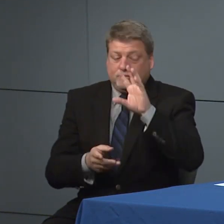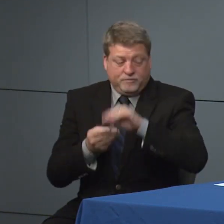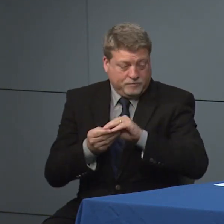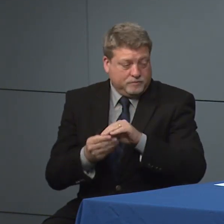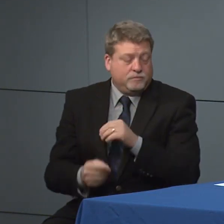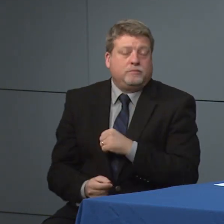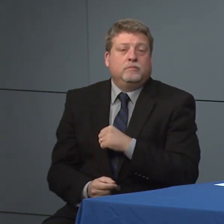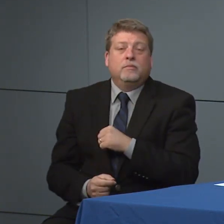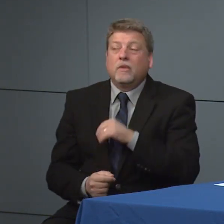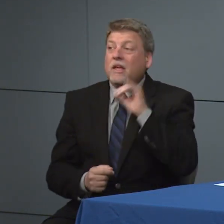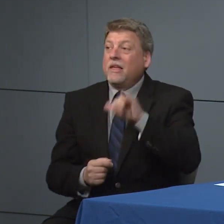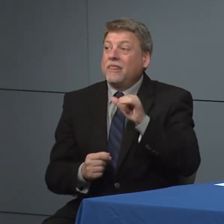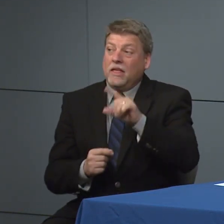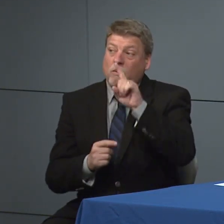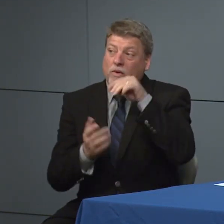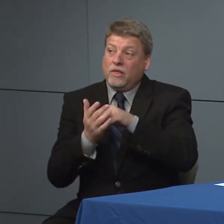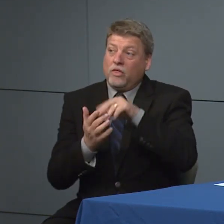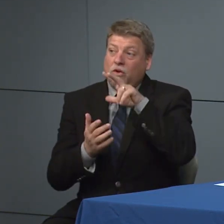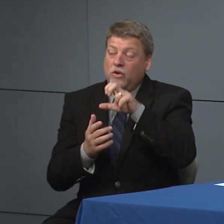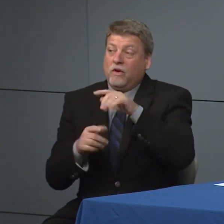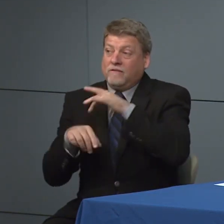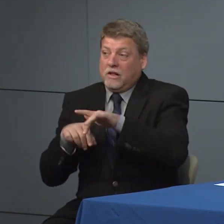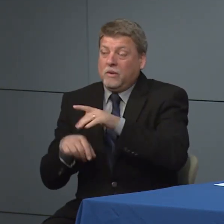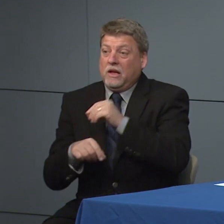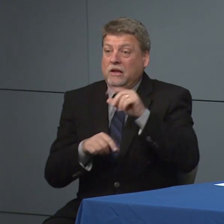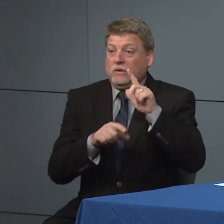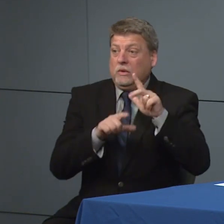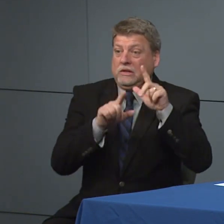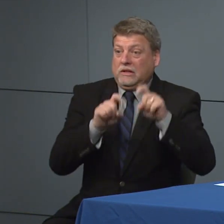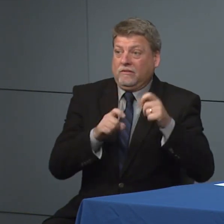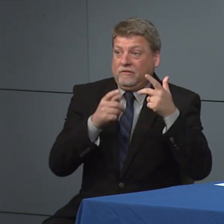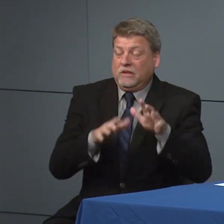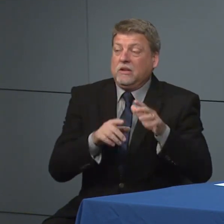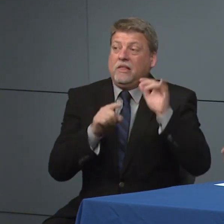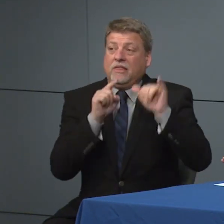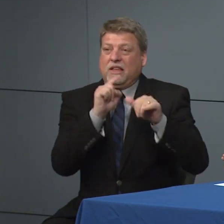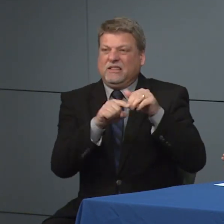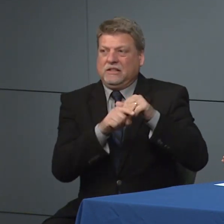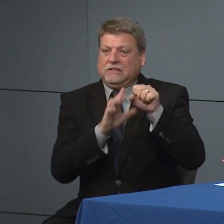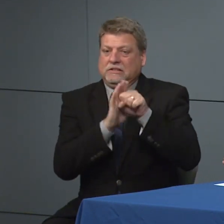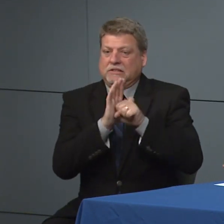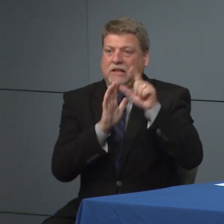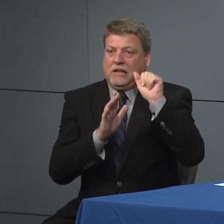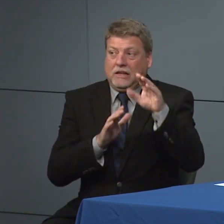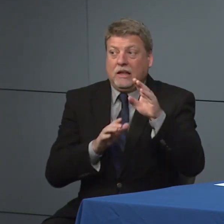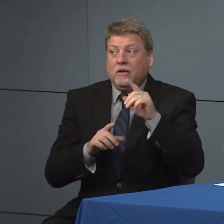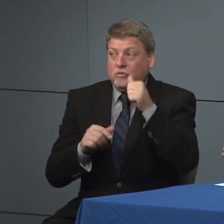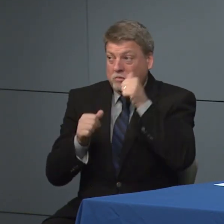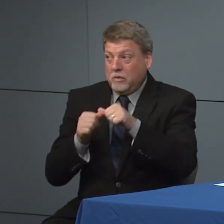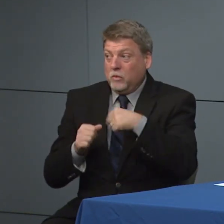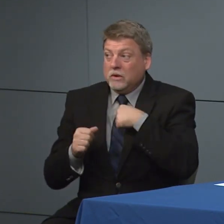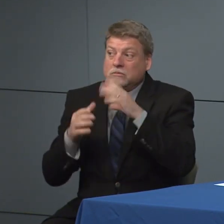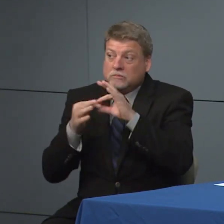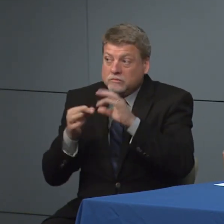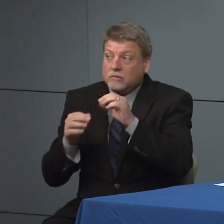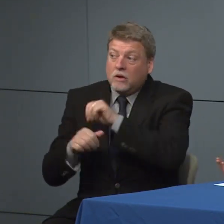done at our state public health lab. We do know that commercial in hospital laboratories are testing an expanding their